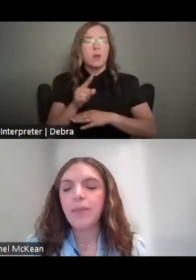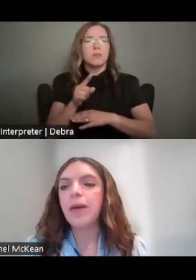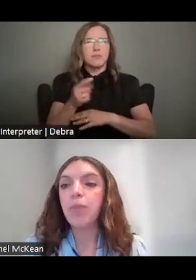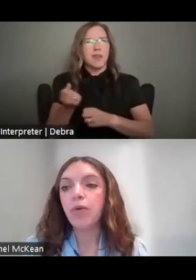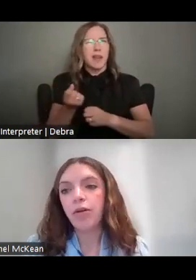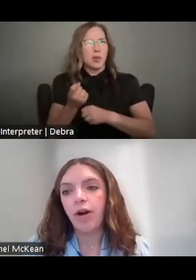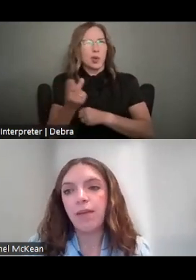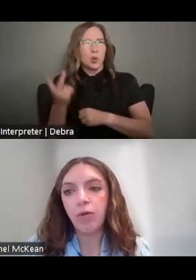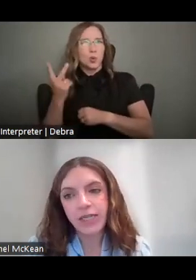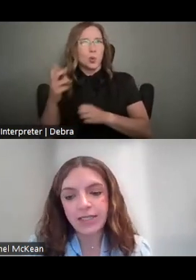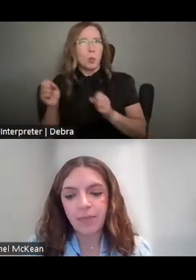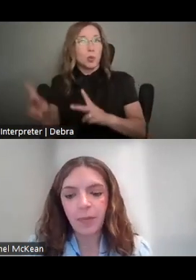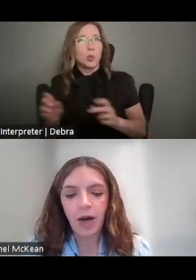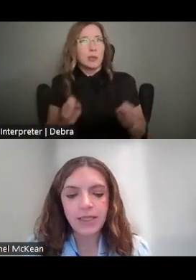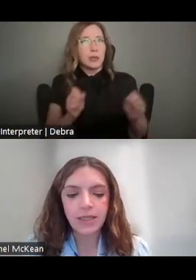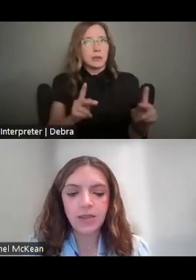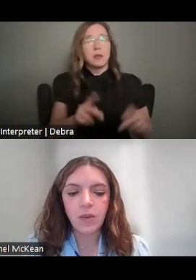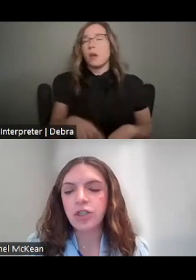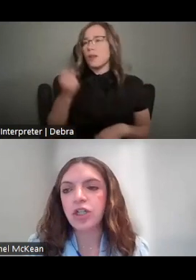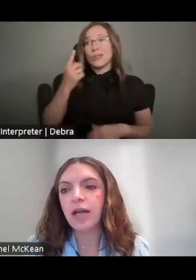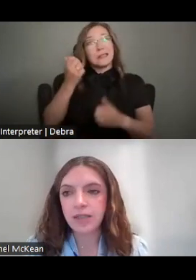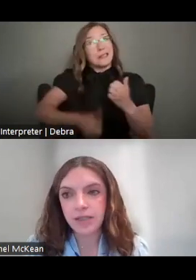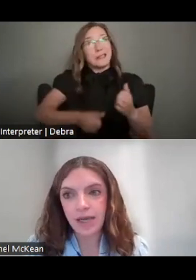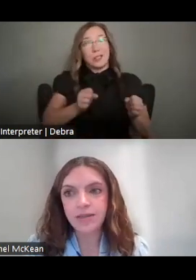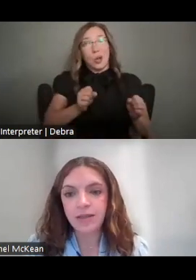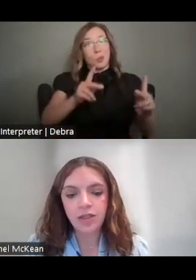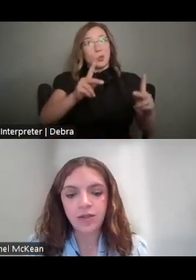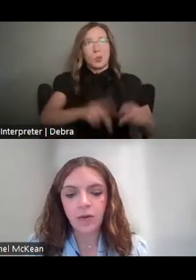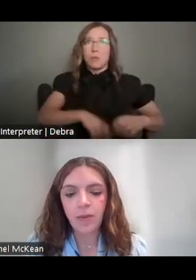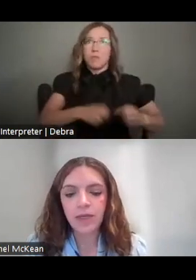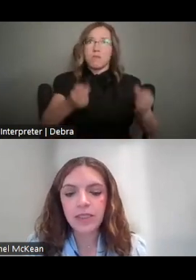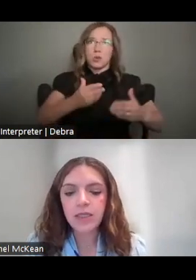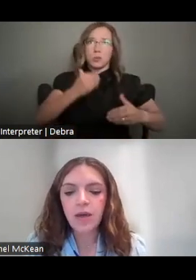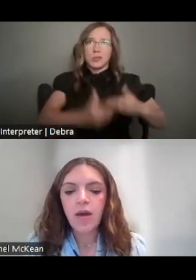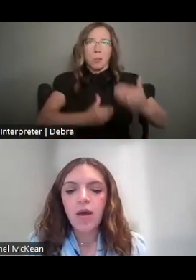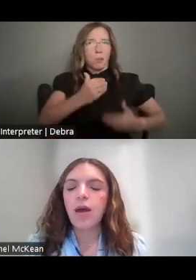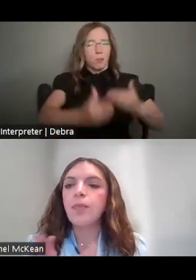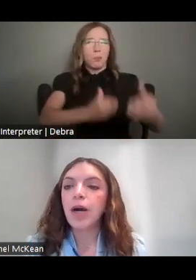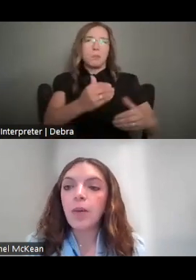AND BOTH ARE A MULTI-STEP PROCESS WHICH I'LL DISCUSS IN JUST A FEW MOMENTS.